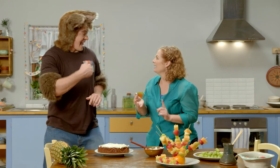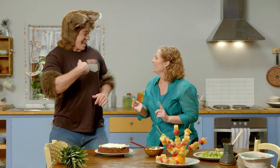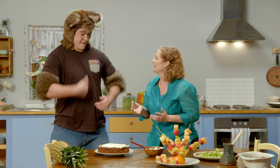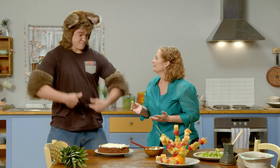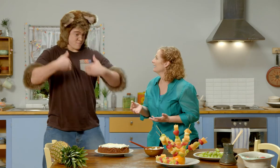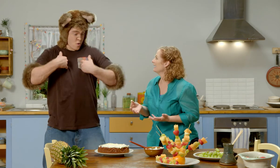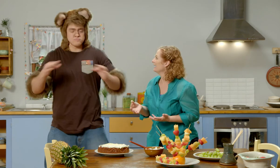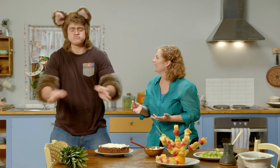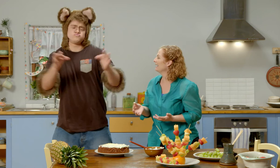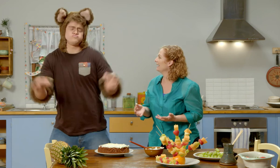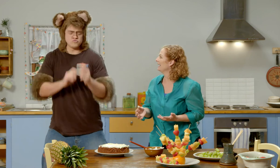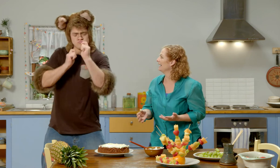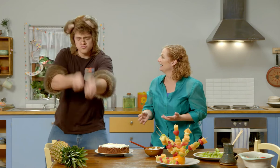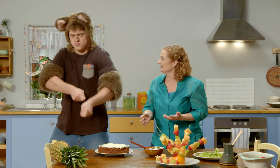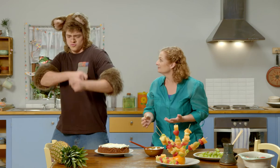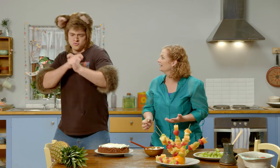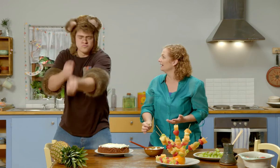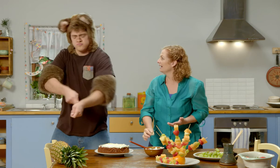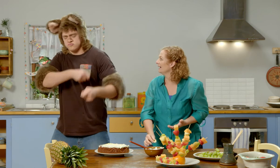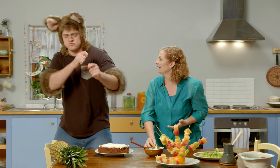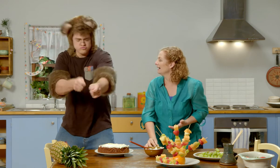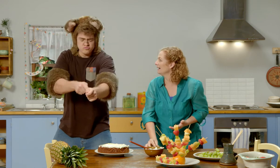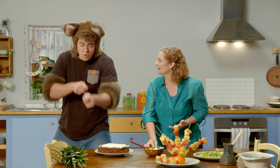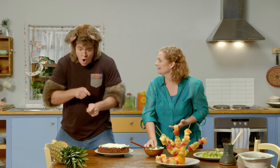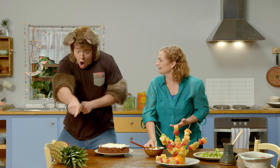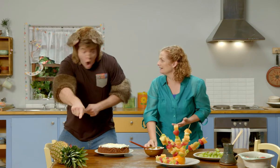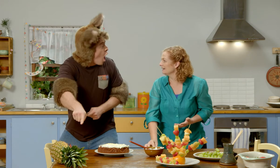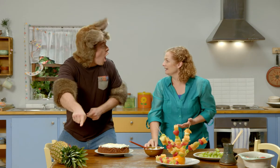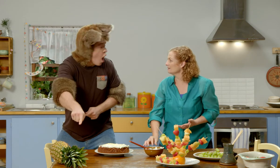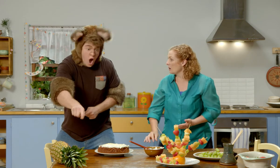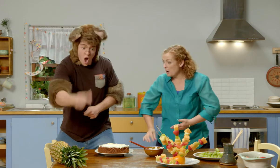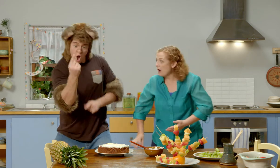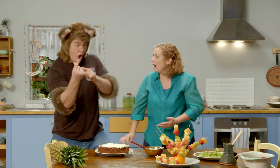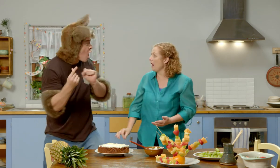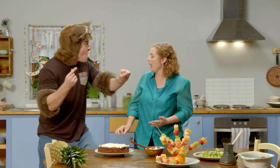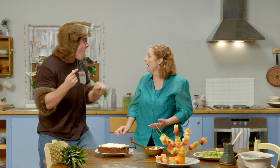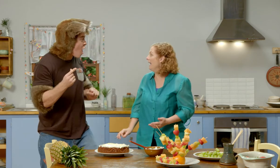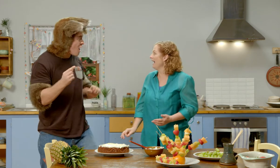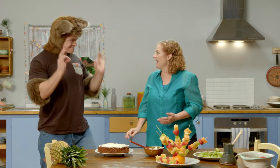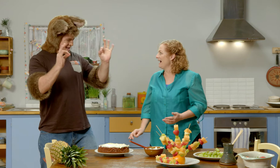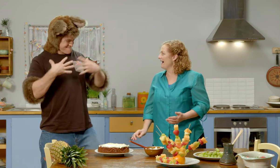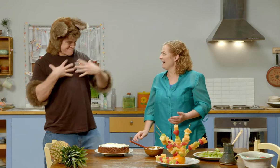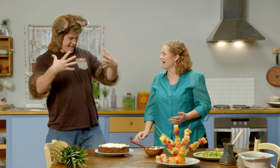Yes, this morning while I was digging up the garden, I saw it. And I knew it was yours.